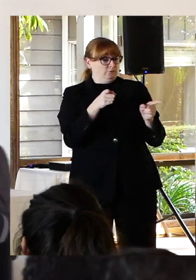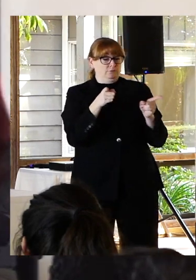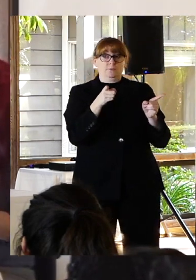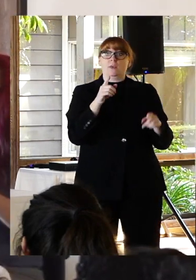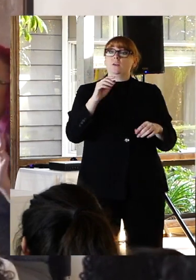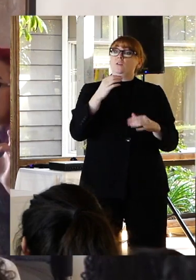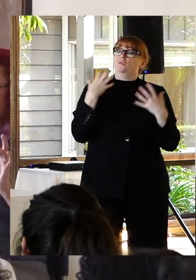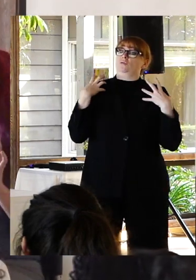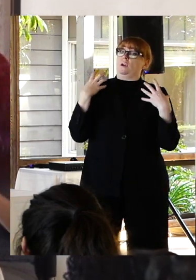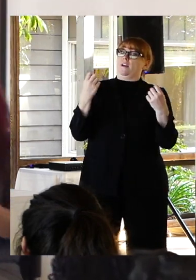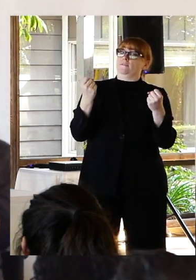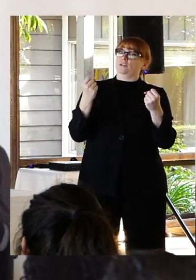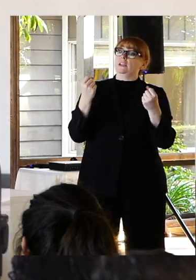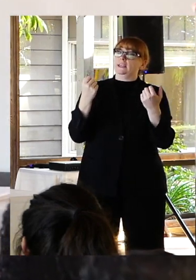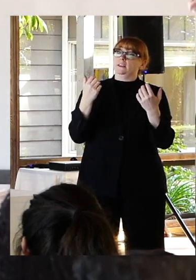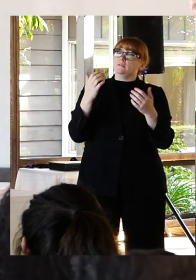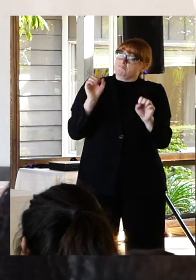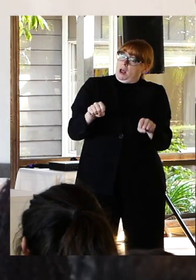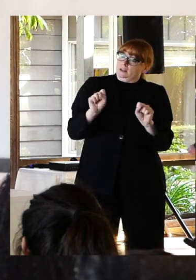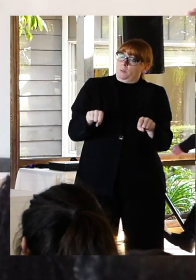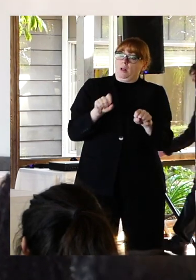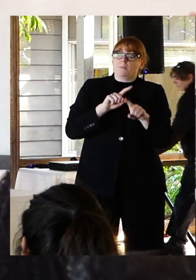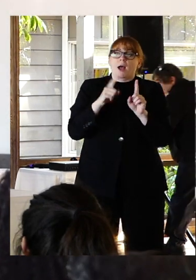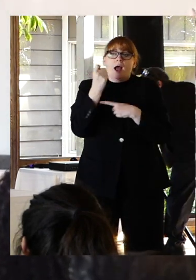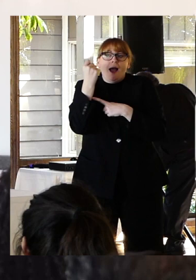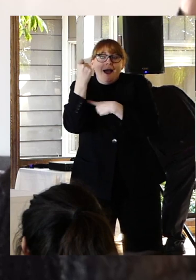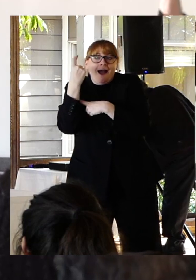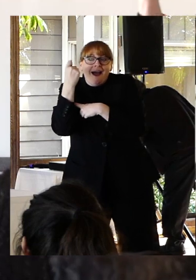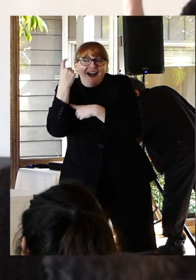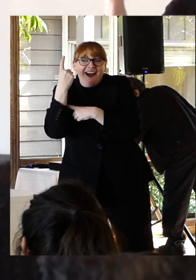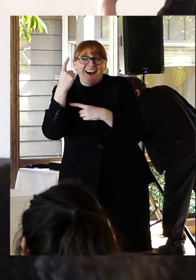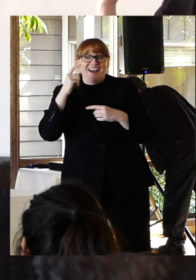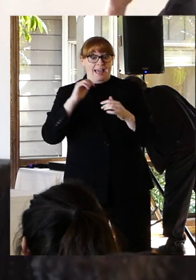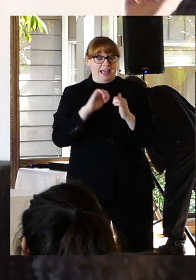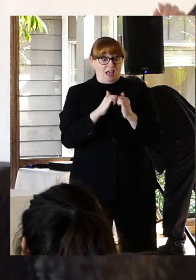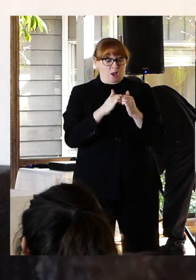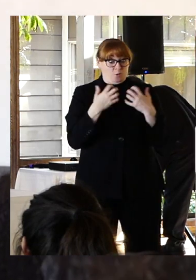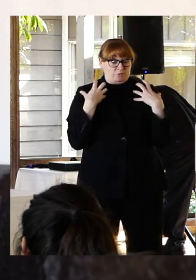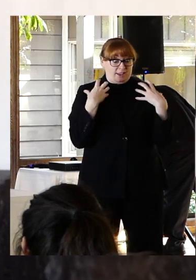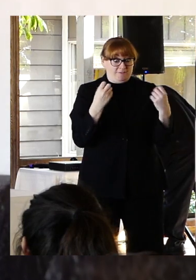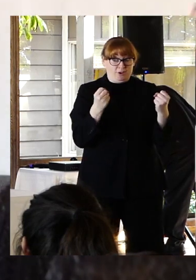But with the implication that the only meaning behind that phrase is that